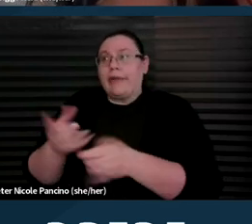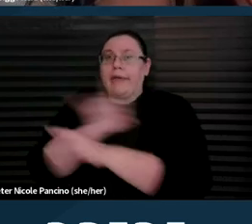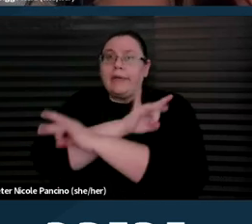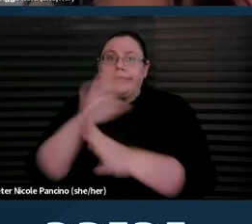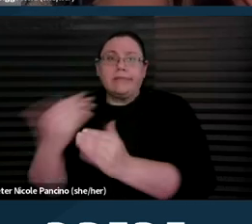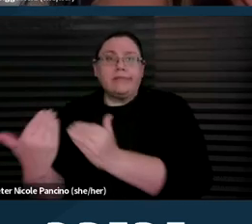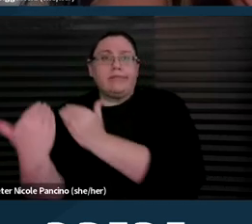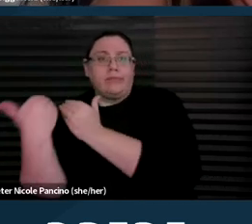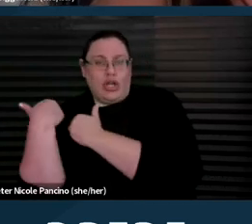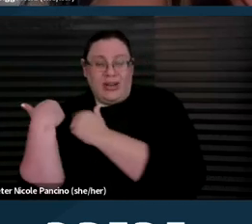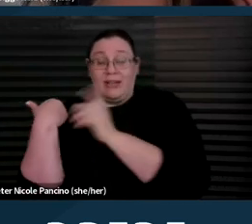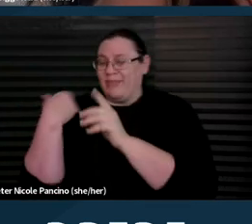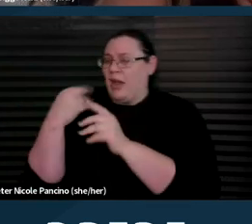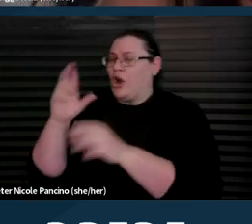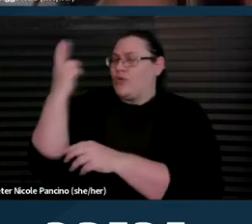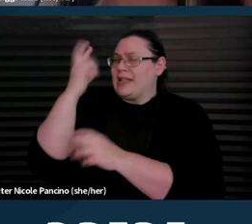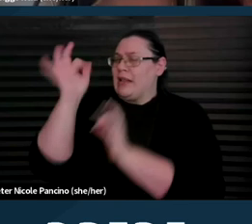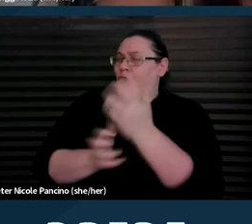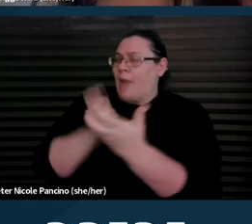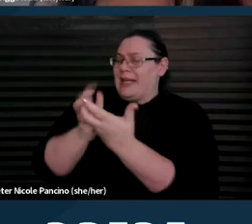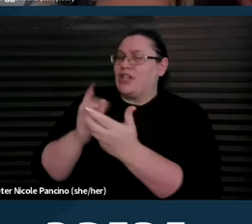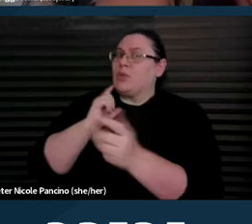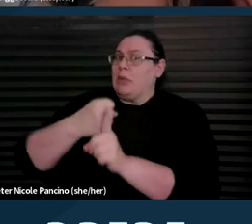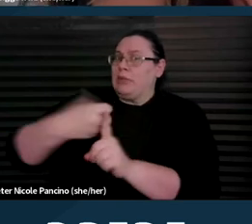We'll talk about reasonable accommodations a lot more later in the webinar,